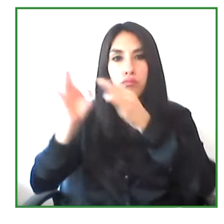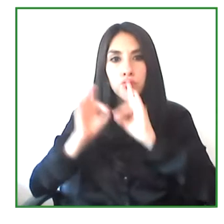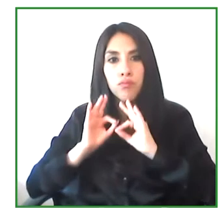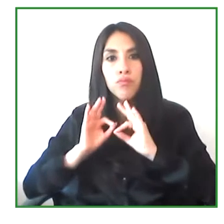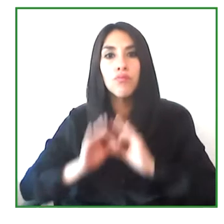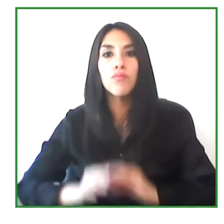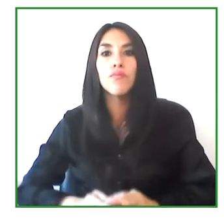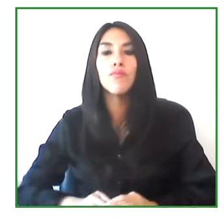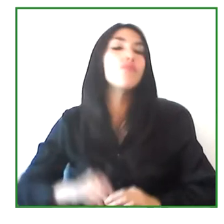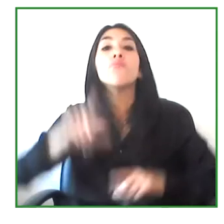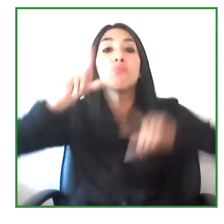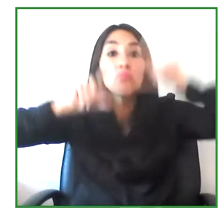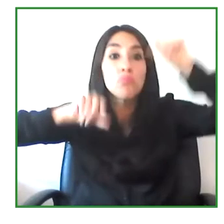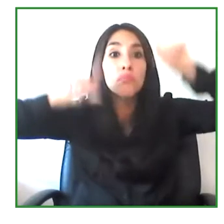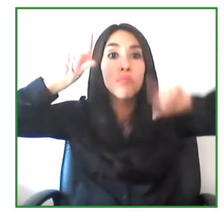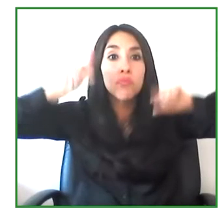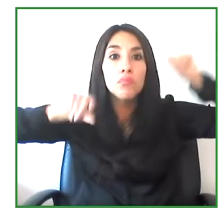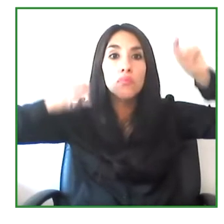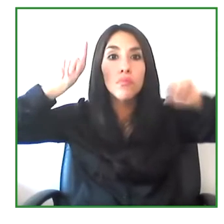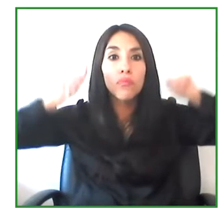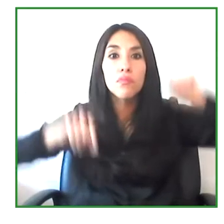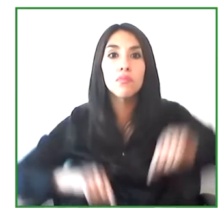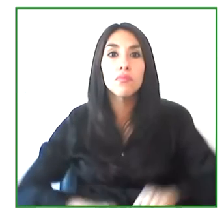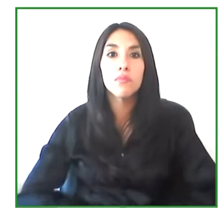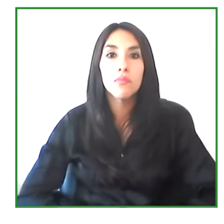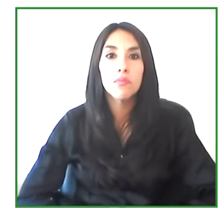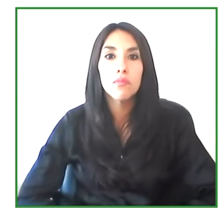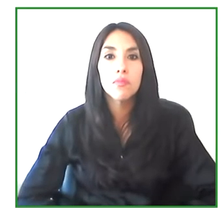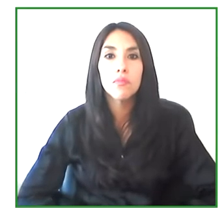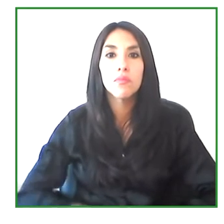we measure. This impacts with and also the qualitative ones